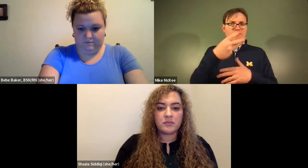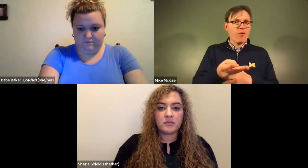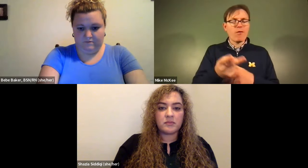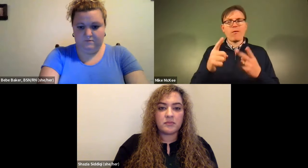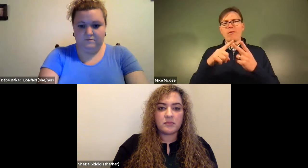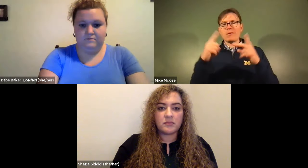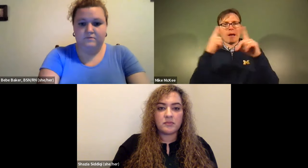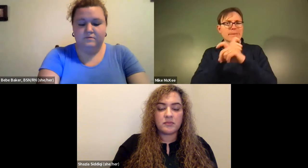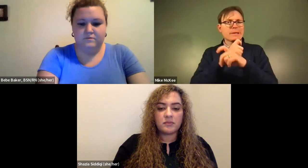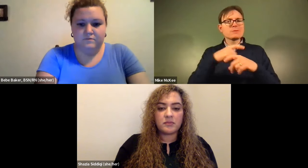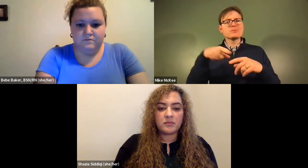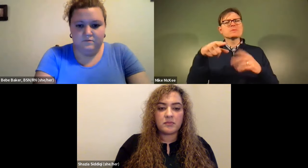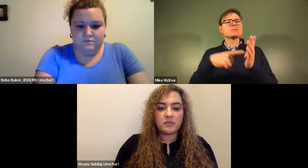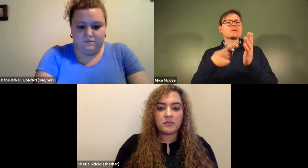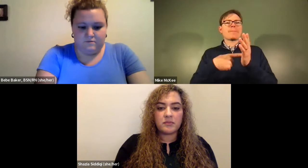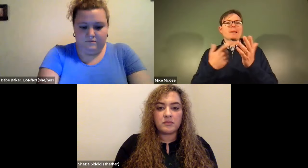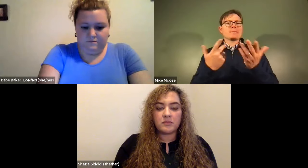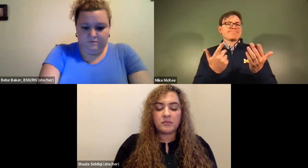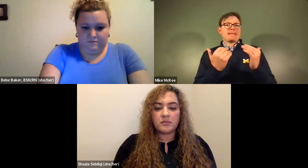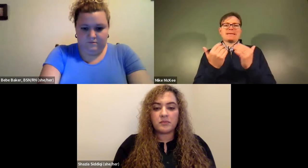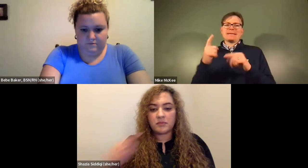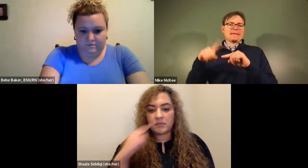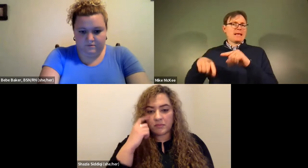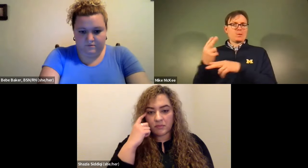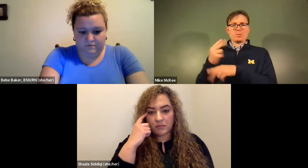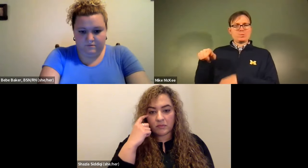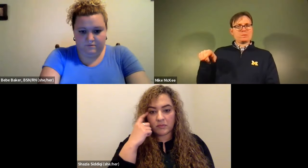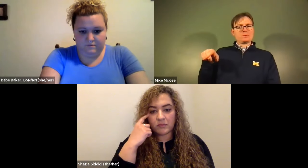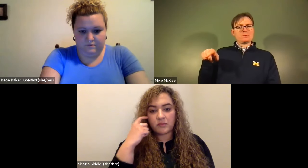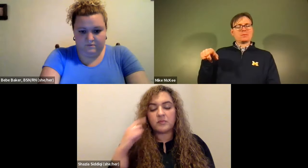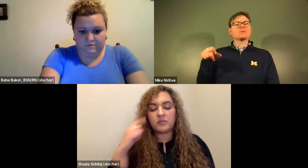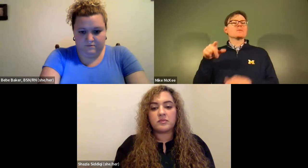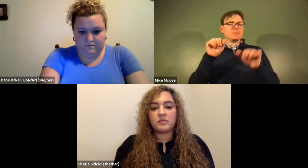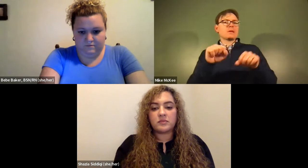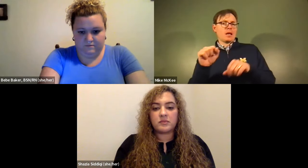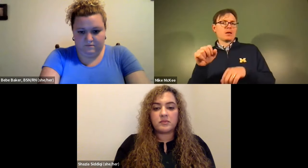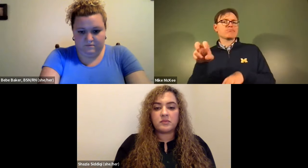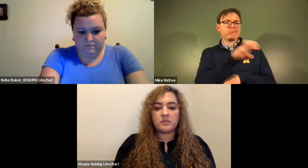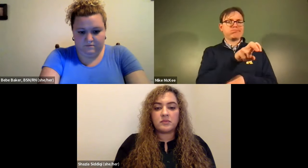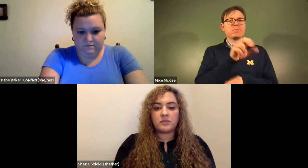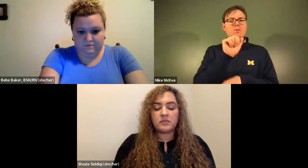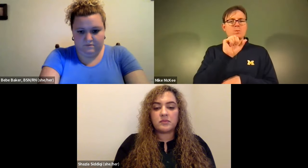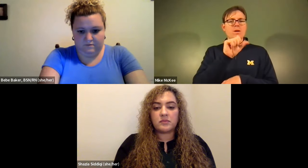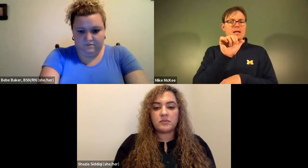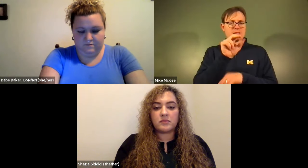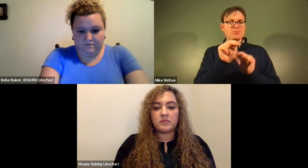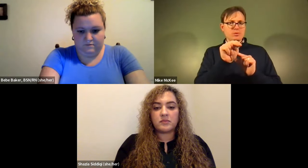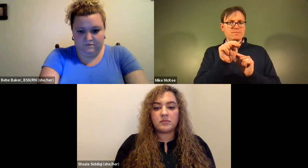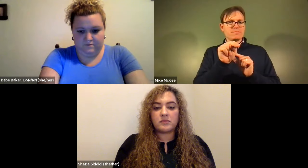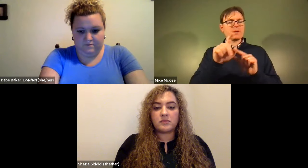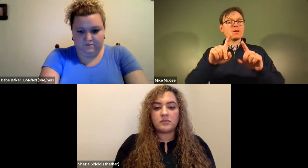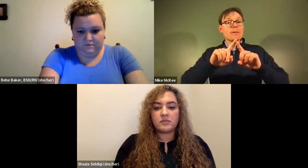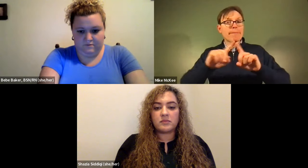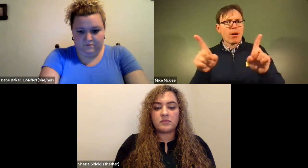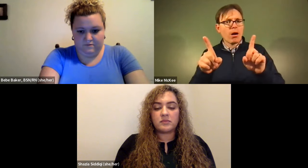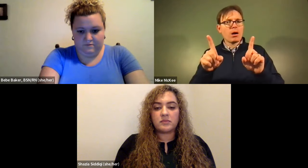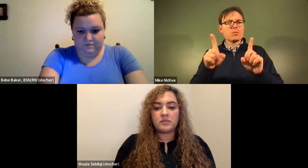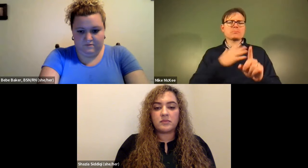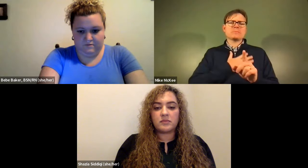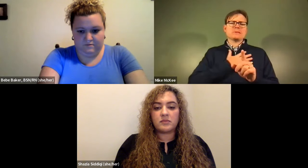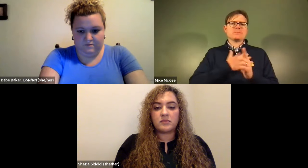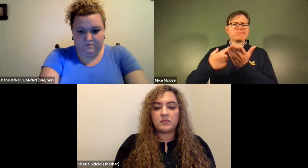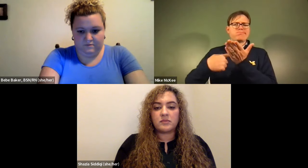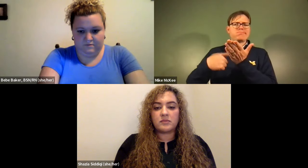James Cech: So if a person's higher risks of falling or extra complications we don't really want to prescribe those medications and we might give them aspirin instead.